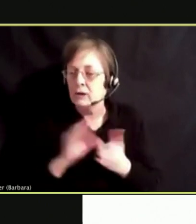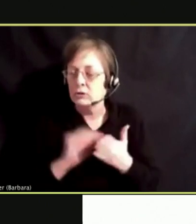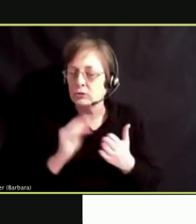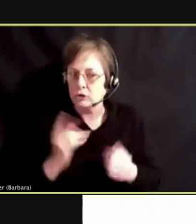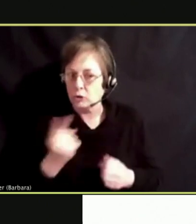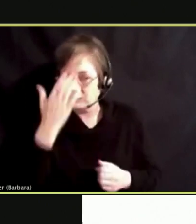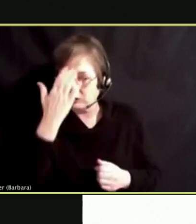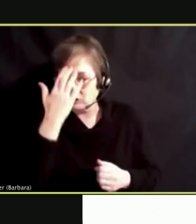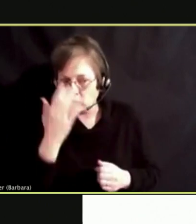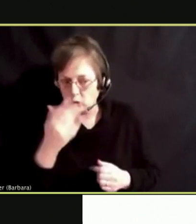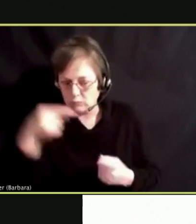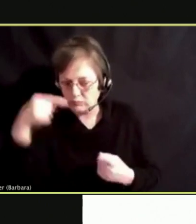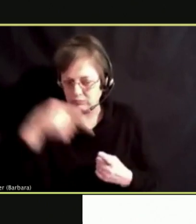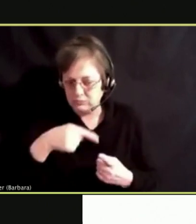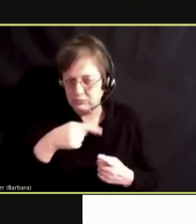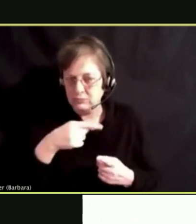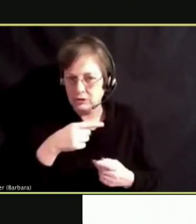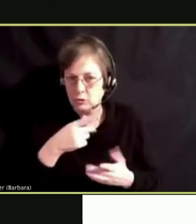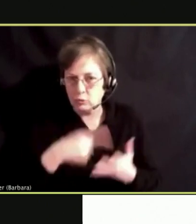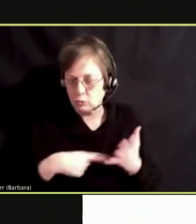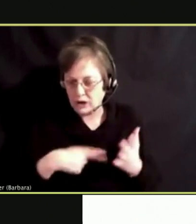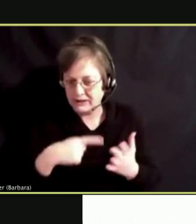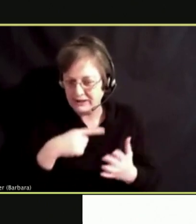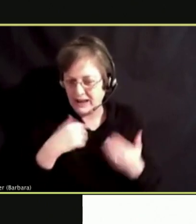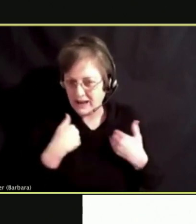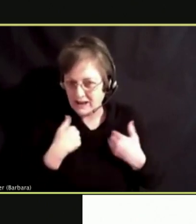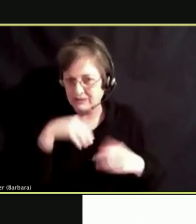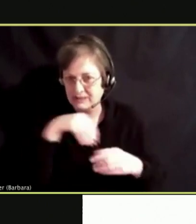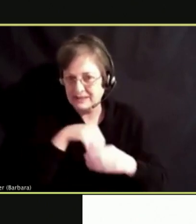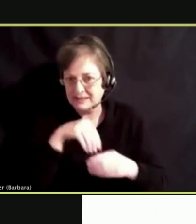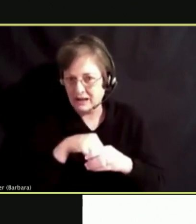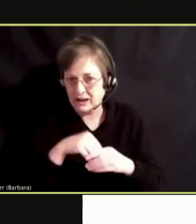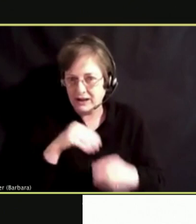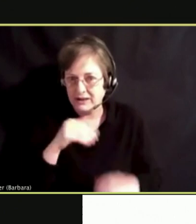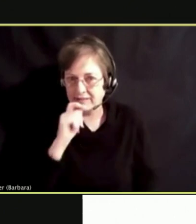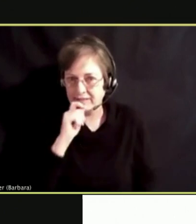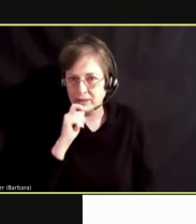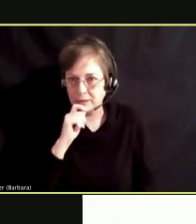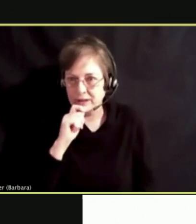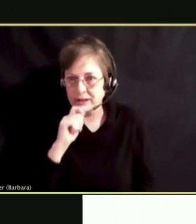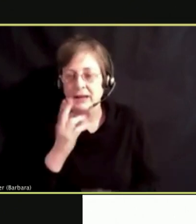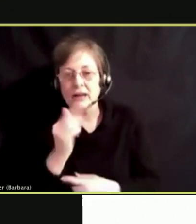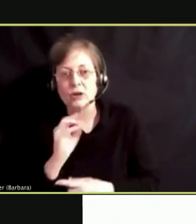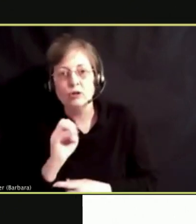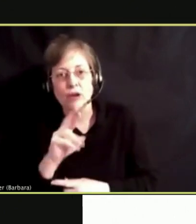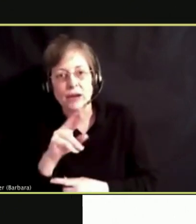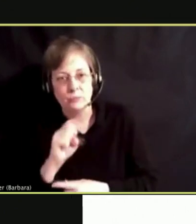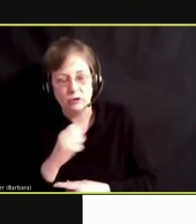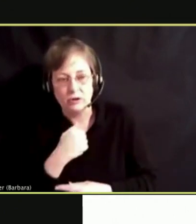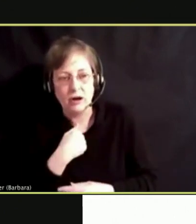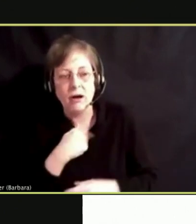THIS IS LIEUTENANT CHAMBERS SPIRIT I WILL START OFF AND TAKE THAT QUESTION AS WELL.